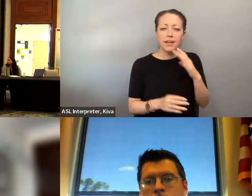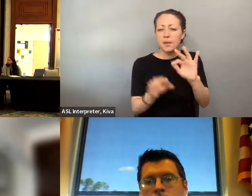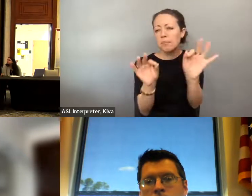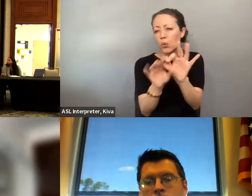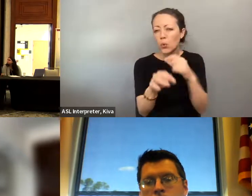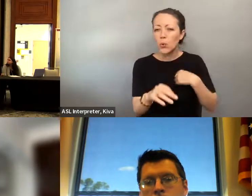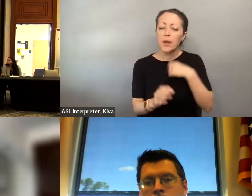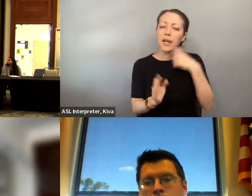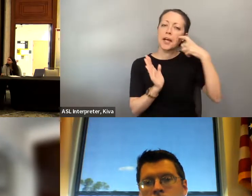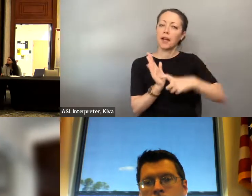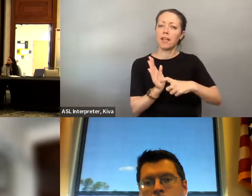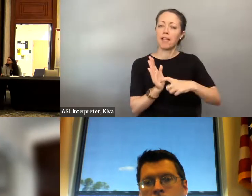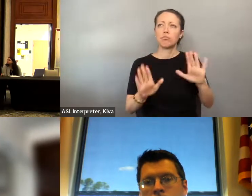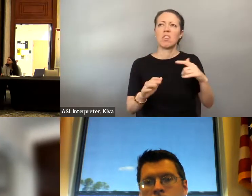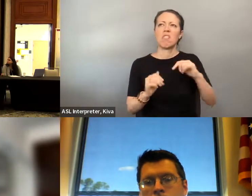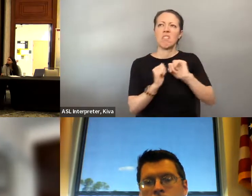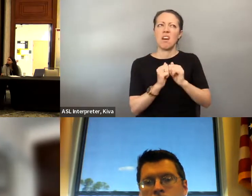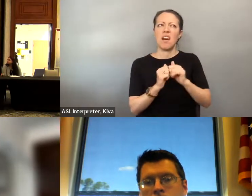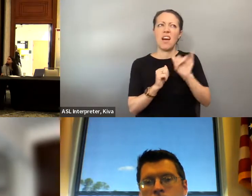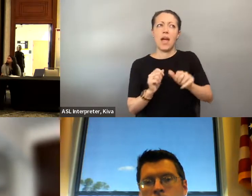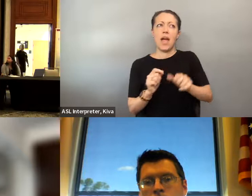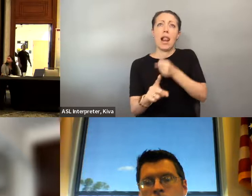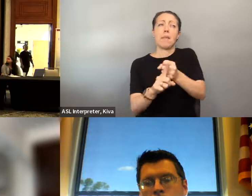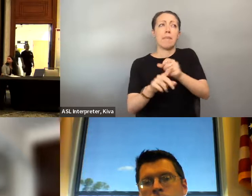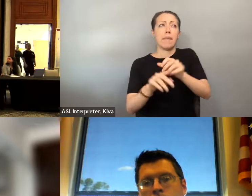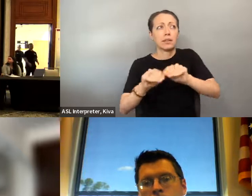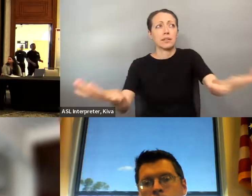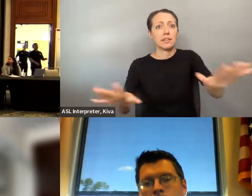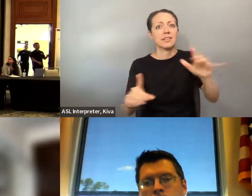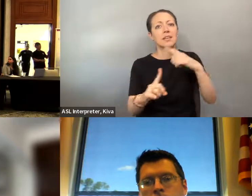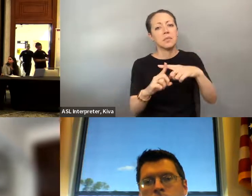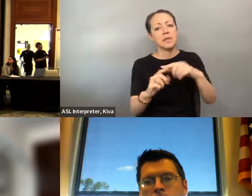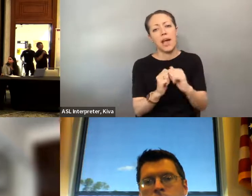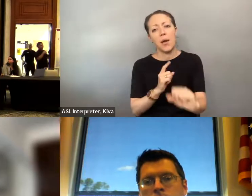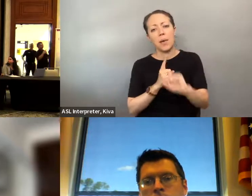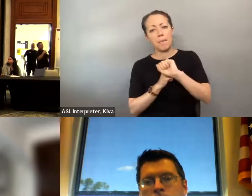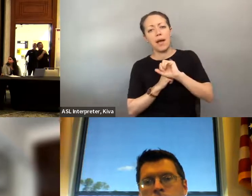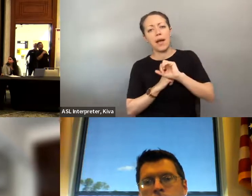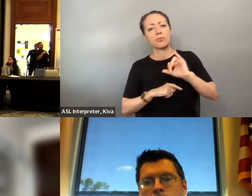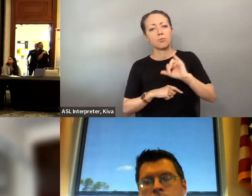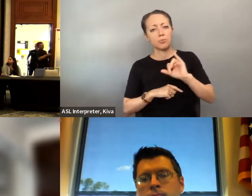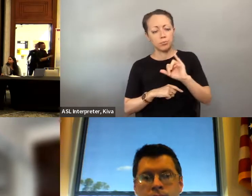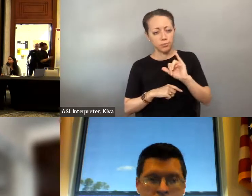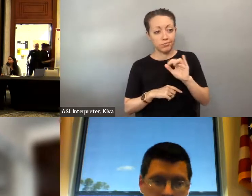identities and, you know, being honest and transparent about your positionality in this space, because it's Yes, thank you so much, David, and thank you for really speaking to a variety of intersectionality and identity, since, you know being honest and transparent about your positionality in this space, because it's really important to acknowledge how do you think packed us all from where you